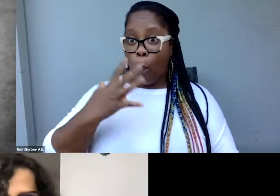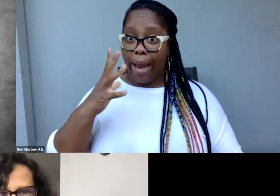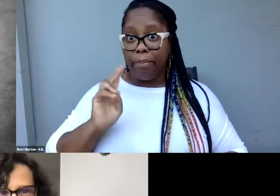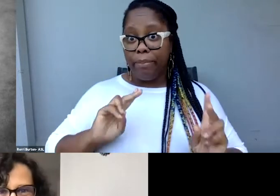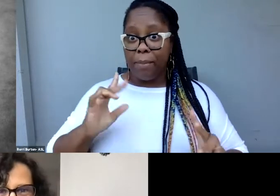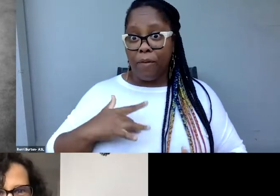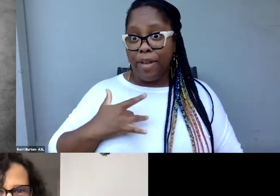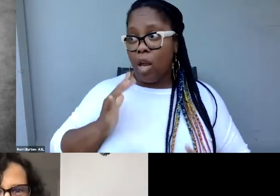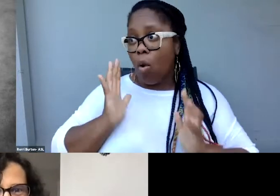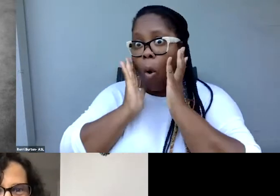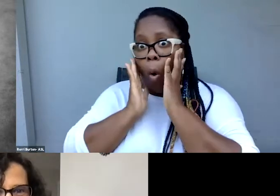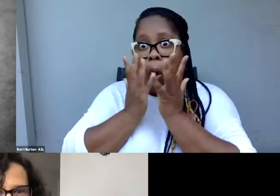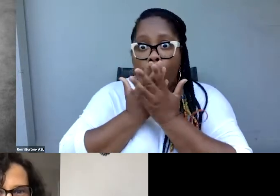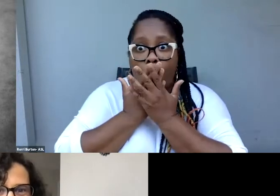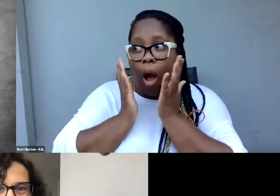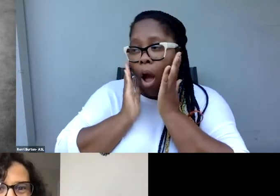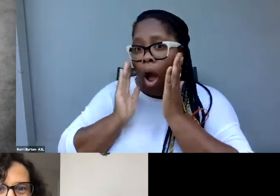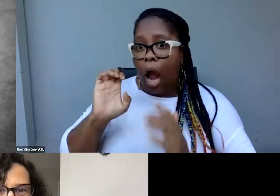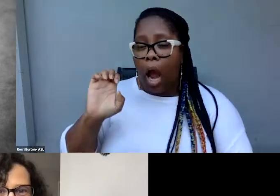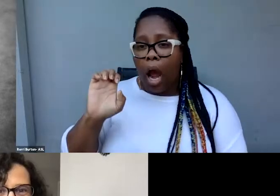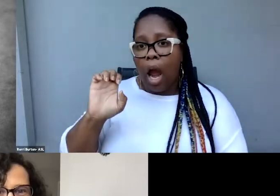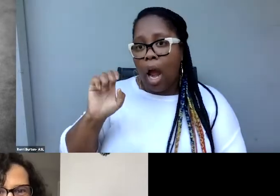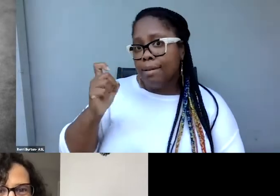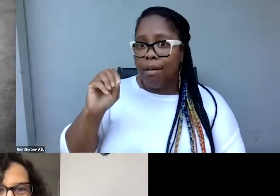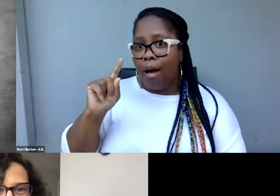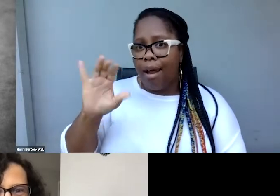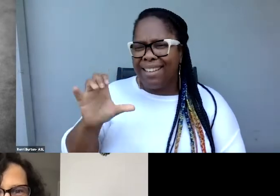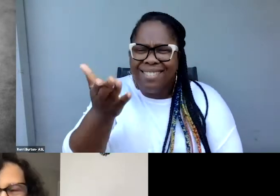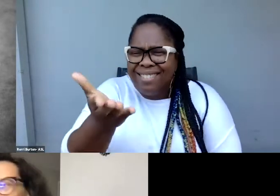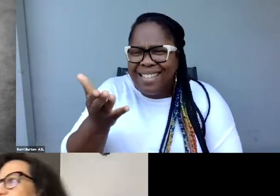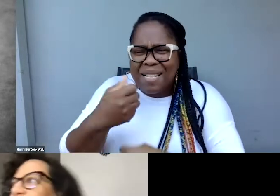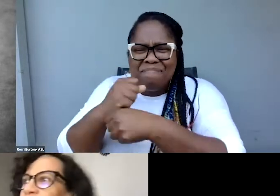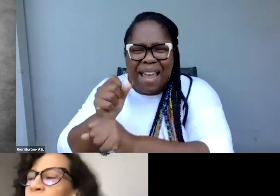Like, it was made in India and it was Indian music. What is exotic about it?